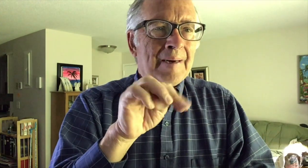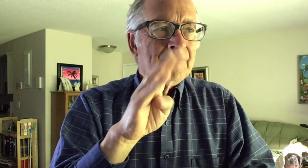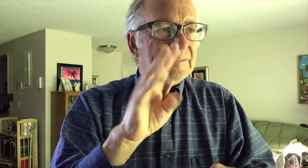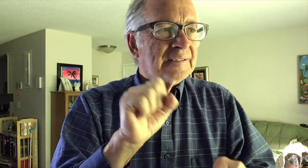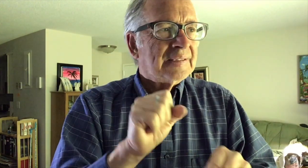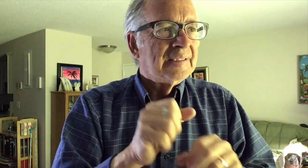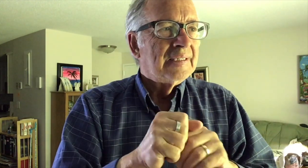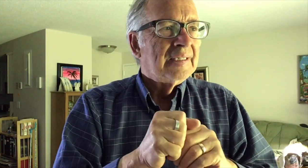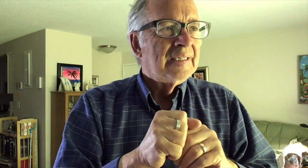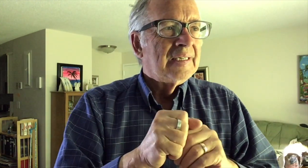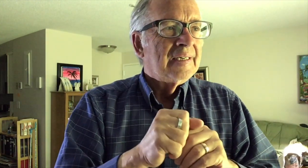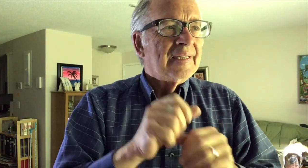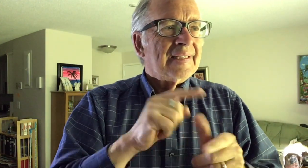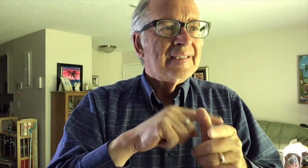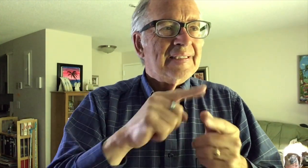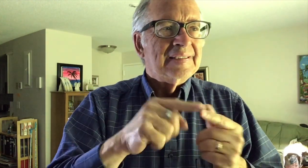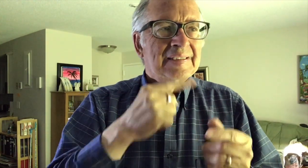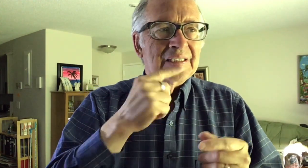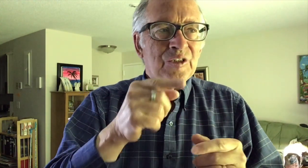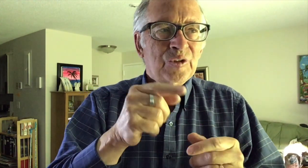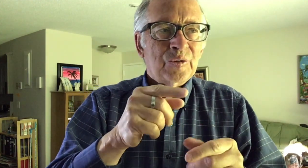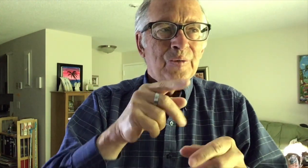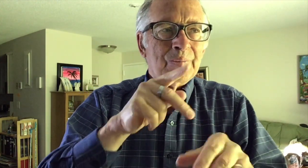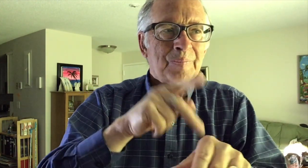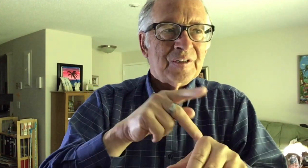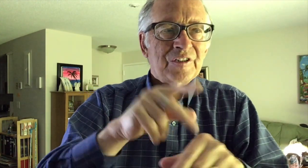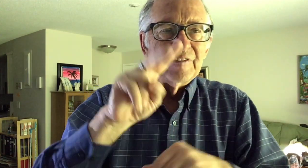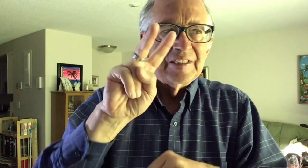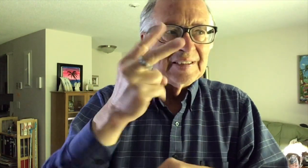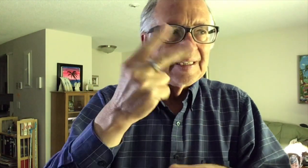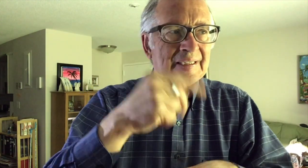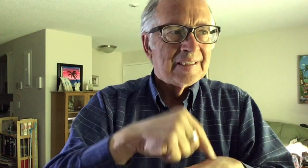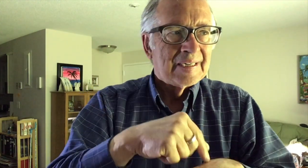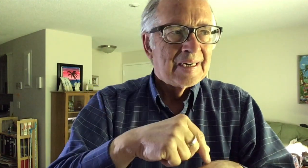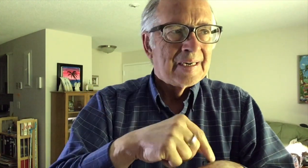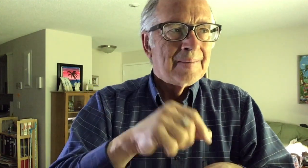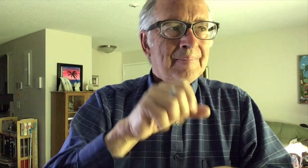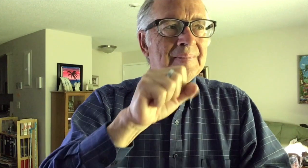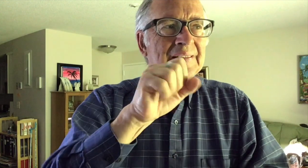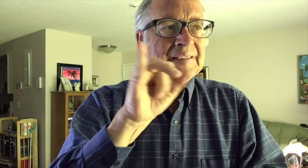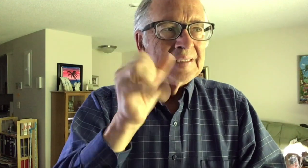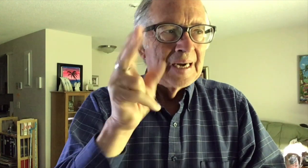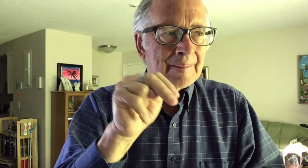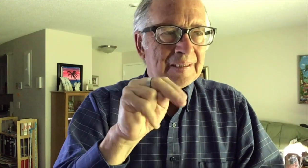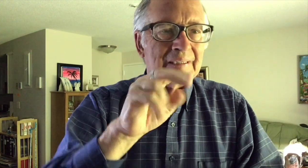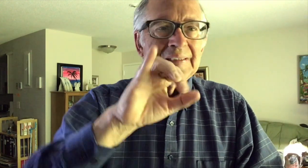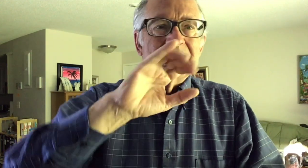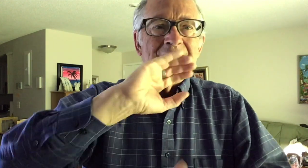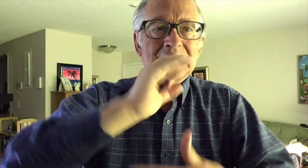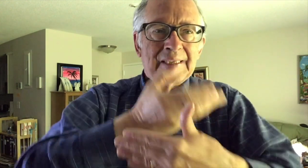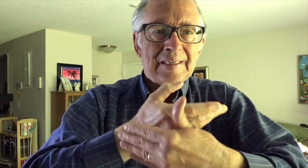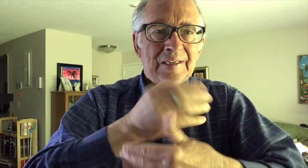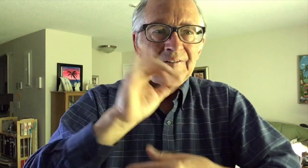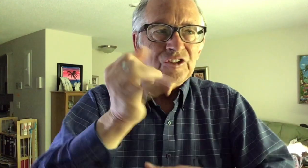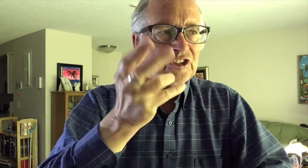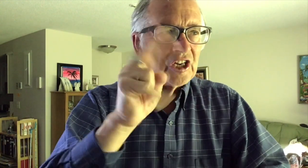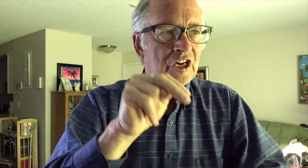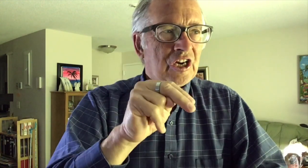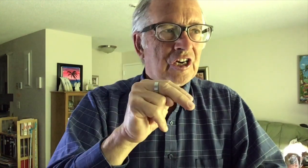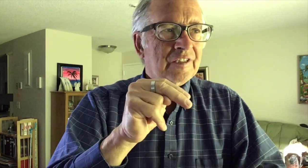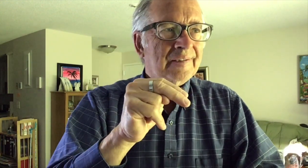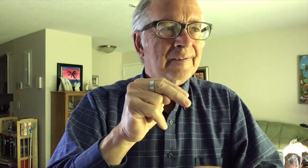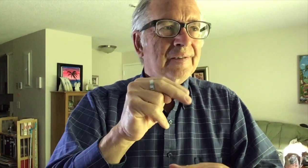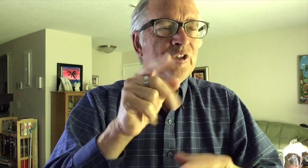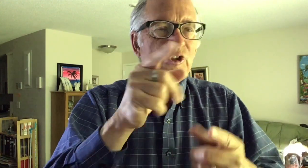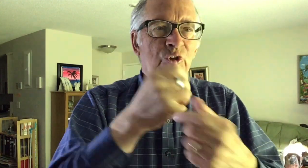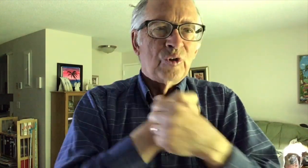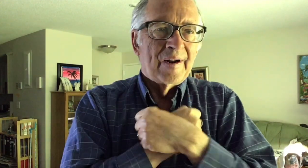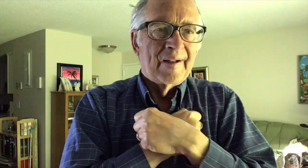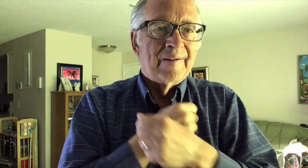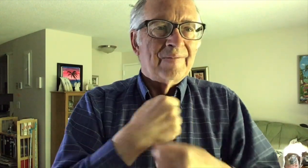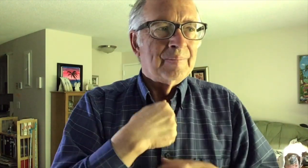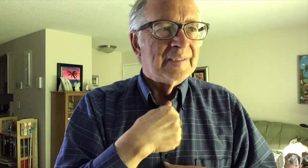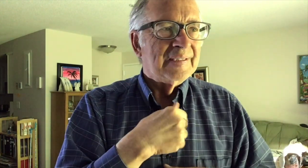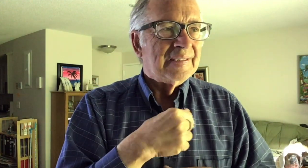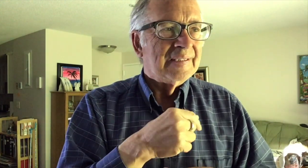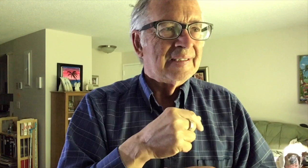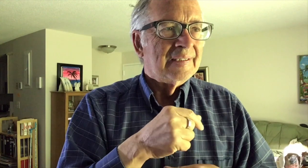my lambs." He then said to Simon Peter a second time, "Simon, son of John, do you